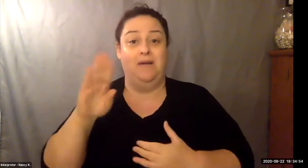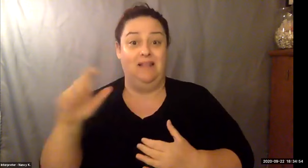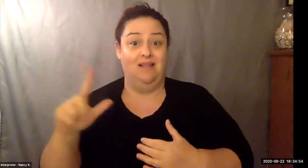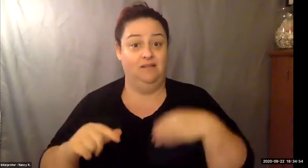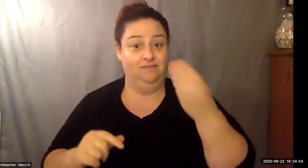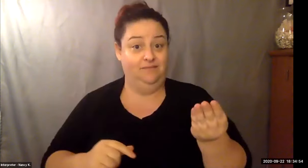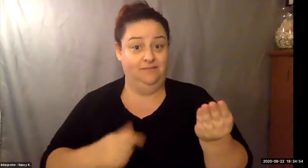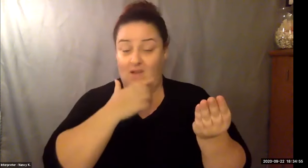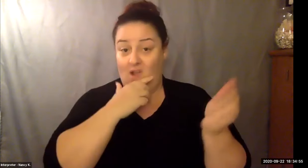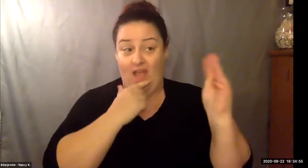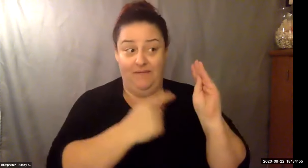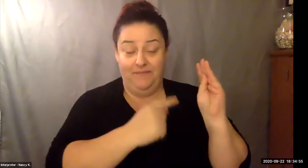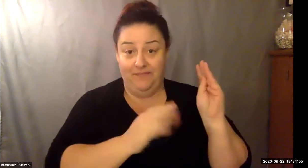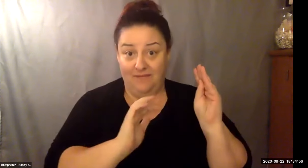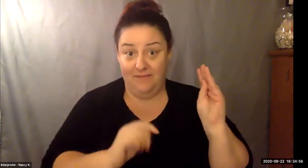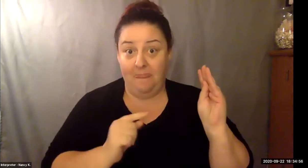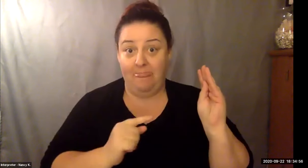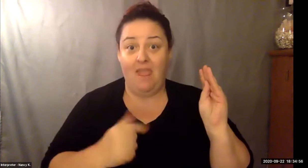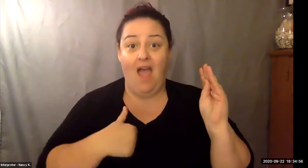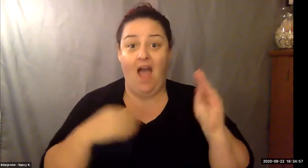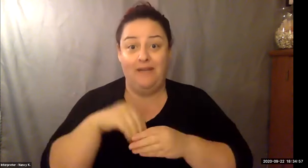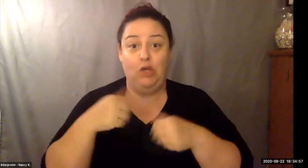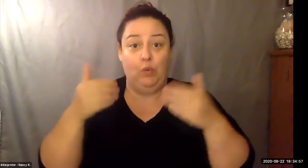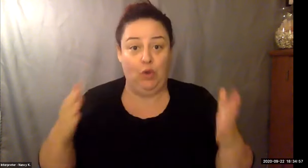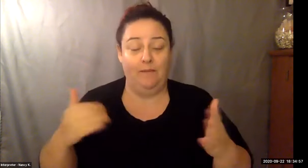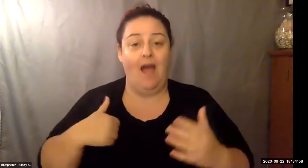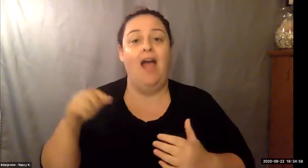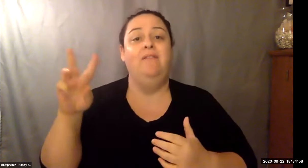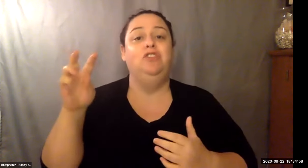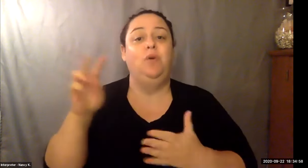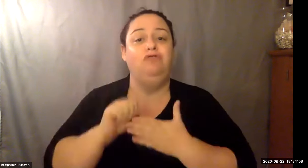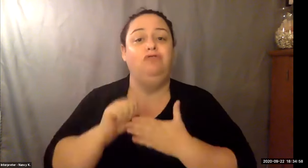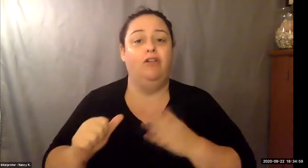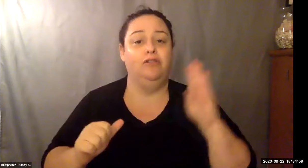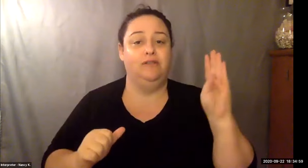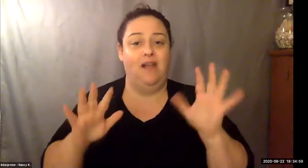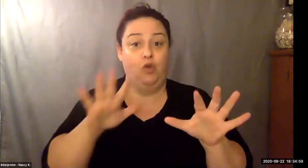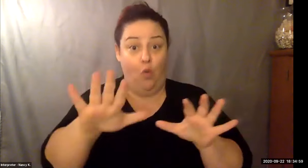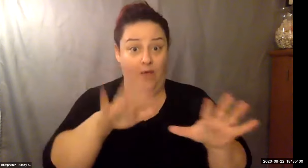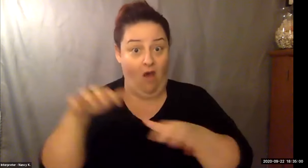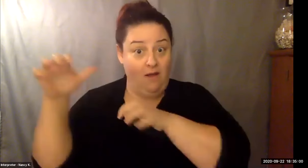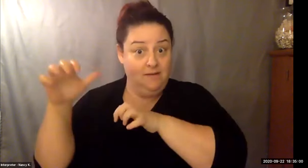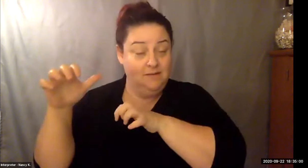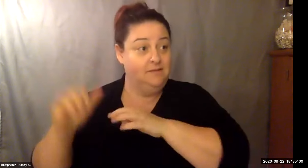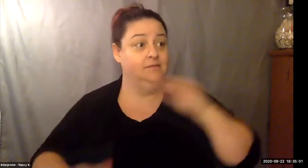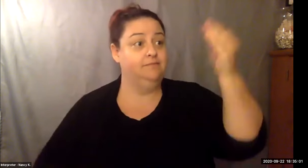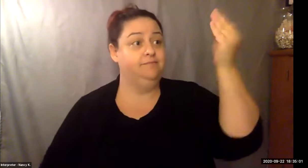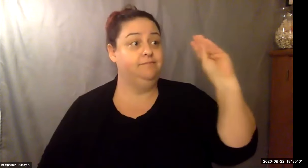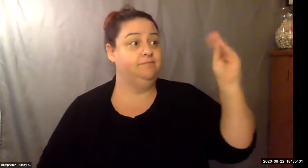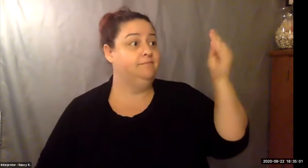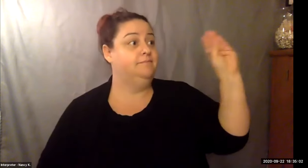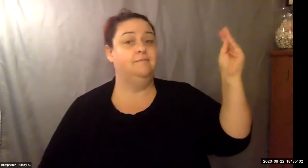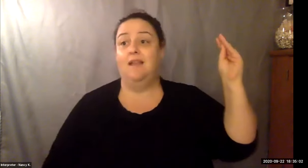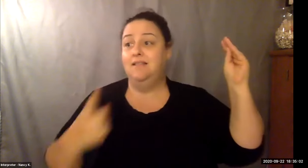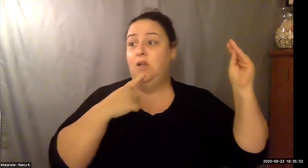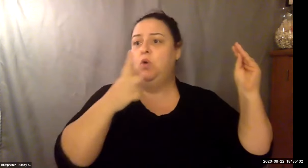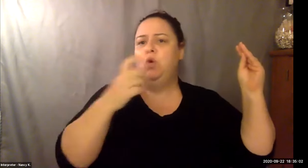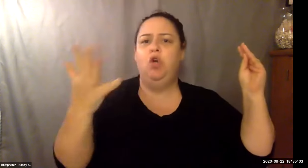Keith Wolling: Orlando is the second largest country club in the United States Boston is number one. What we continue to grow. But you talk about coven